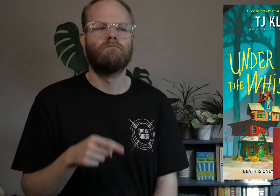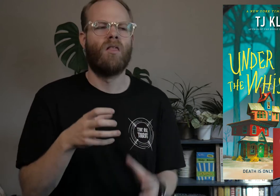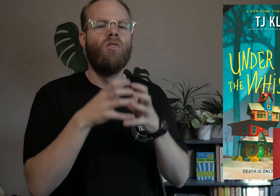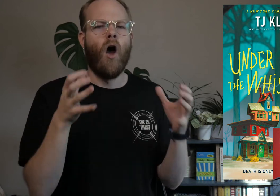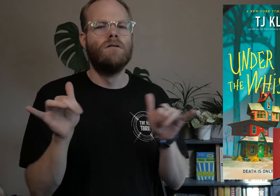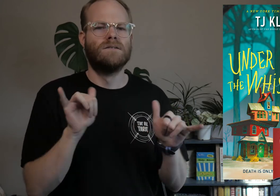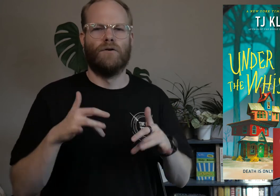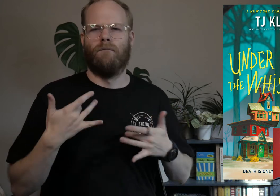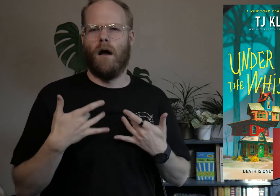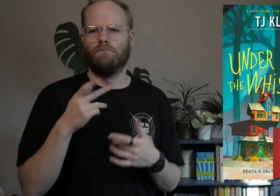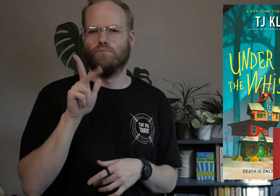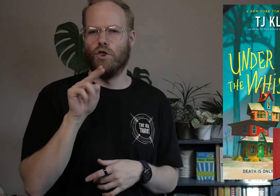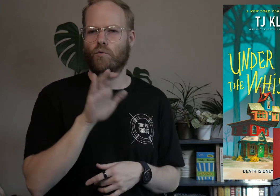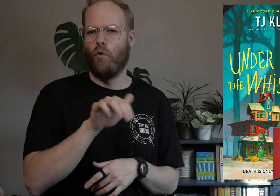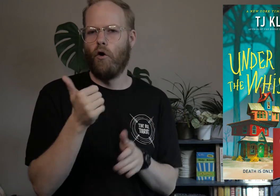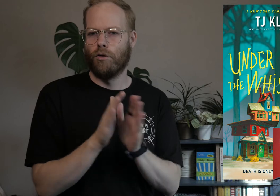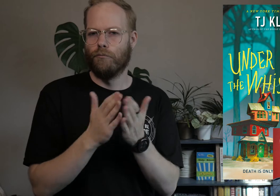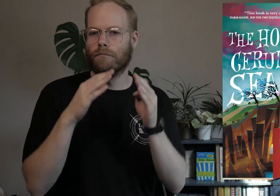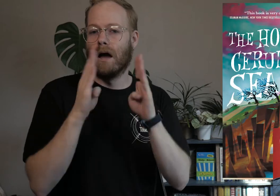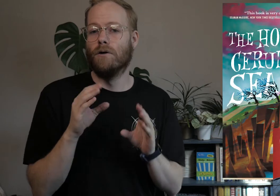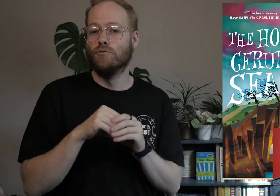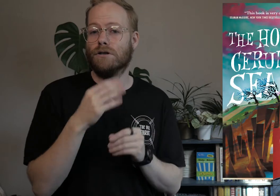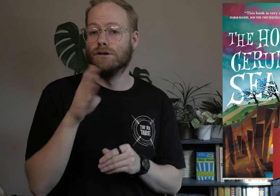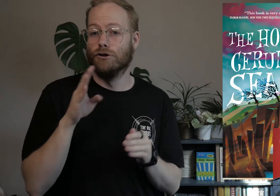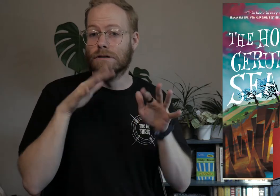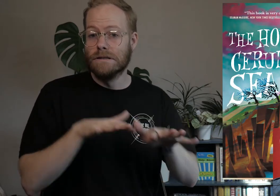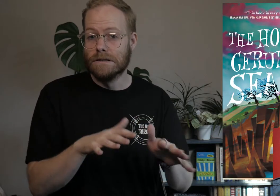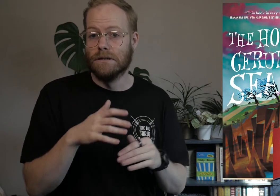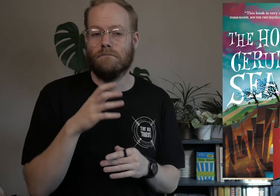This has a lot of similar vibes to Klune’s other book, The House In the Cerulean Sea,